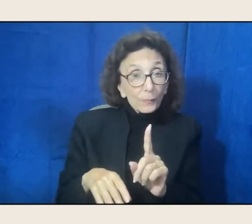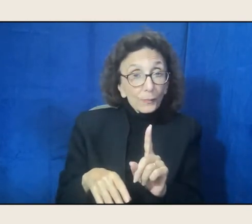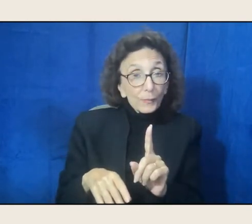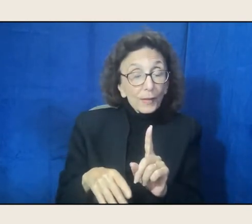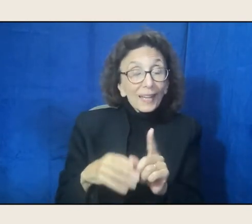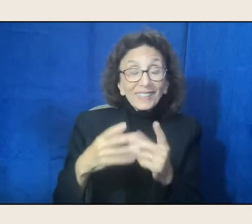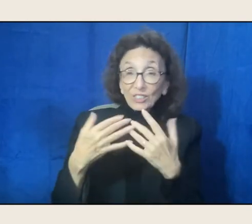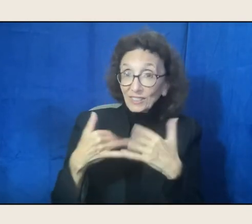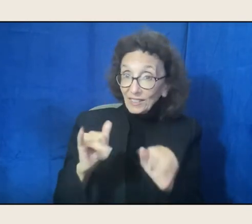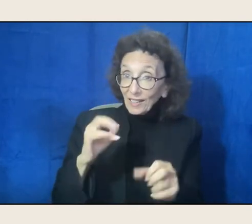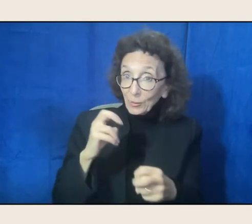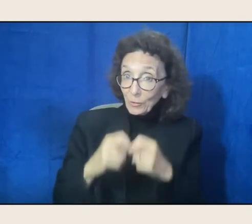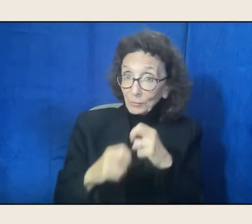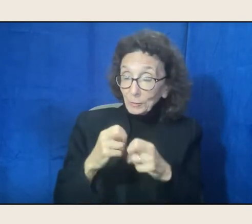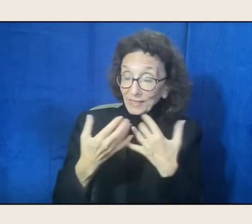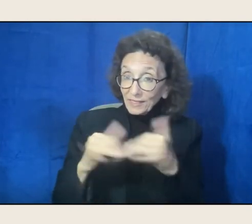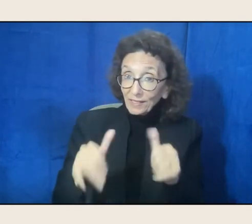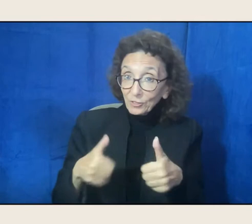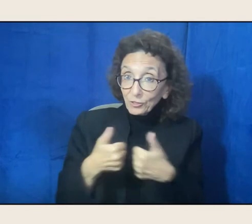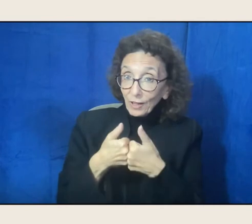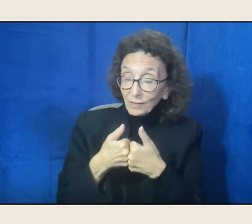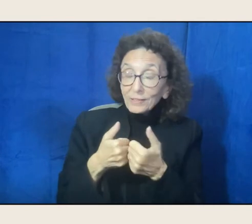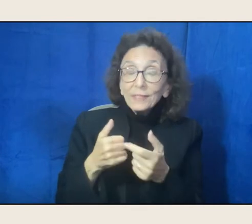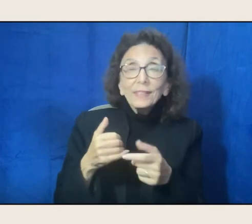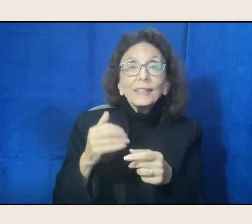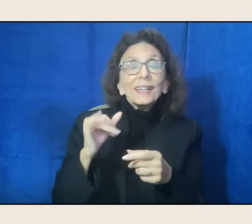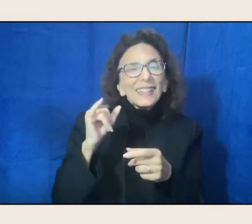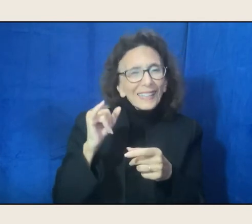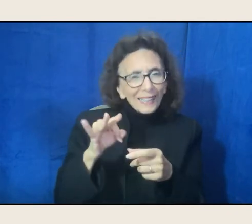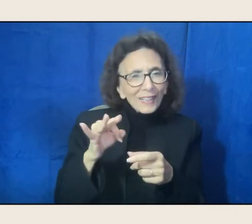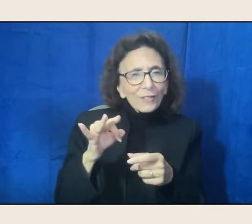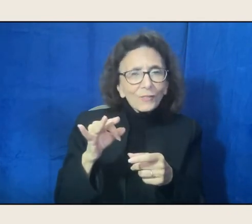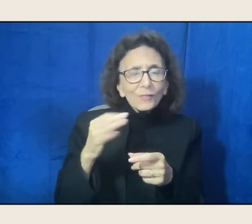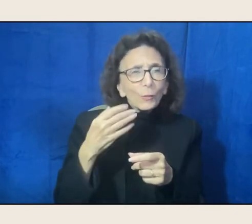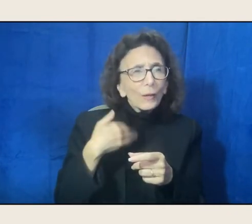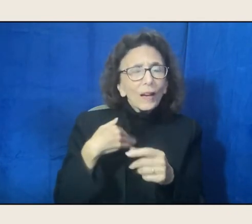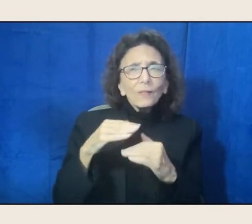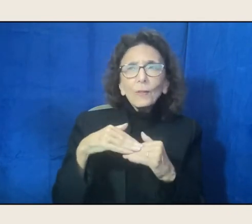is how if we have over 570 something tribal nations,